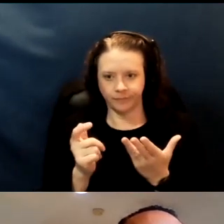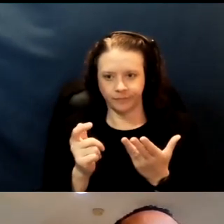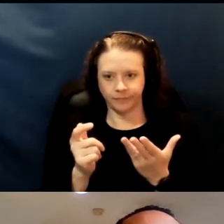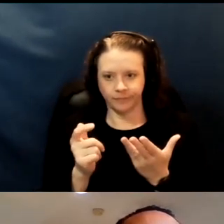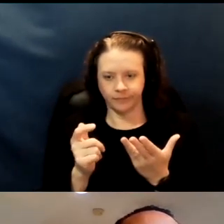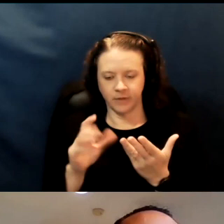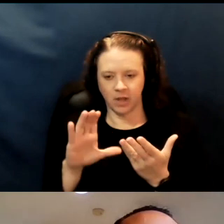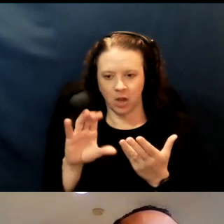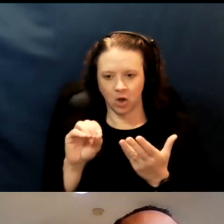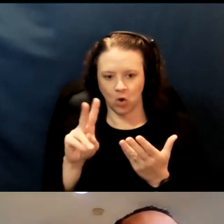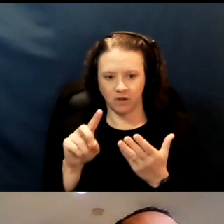COVID related needs.